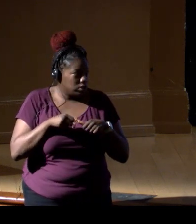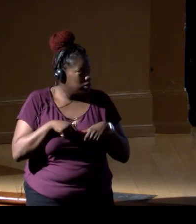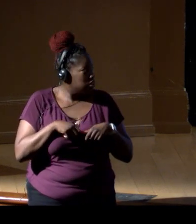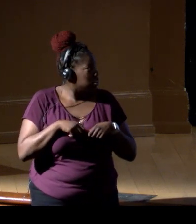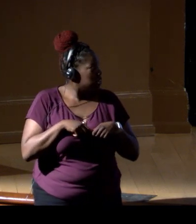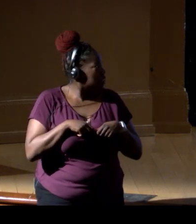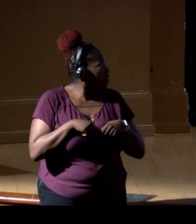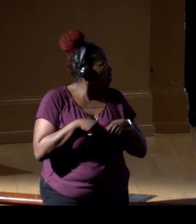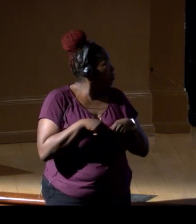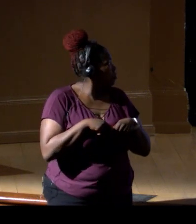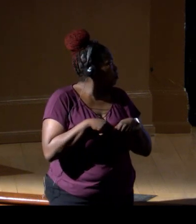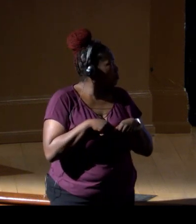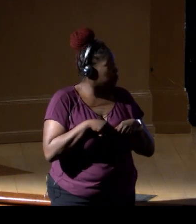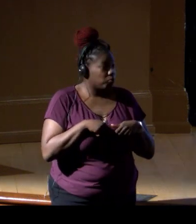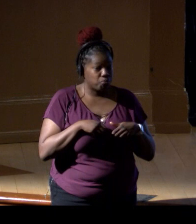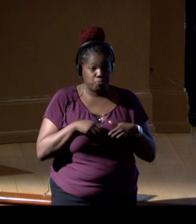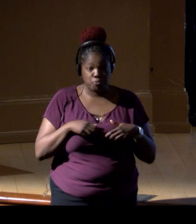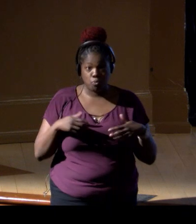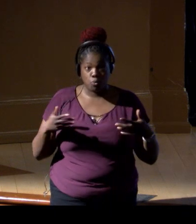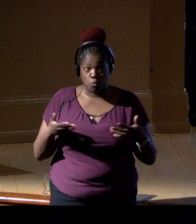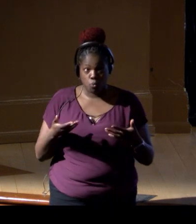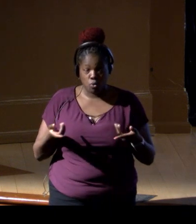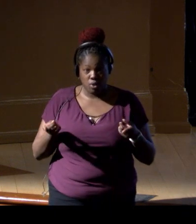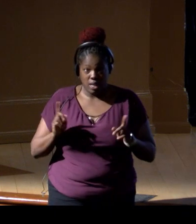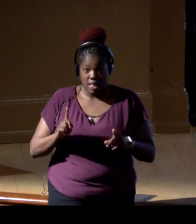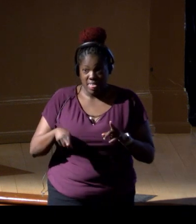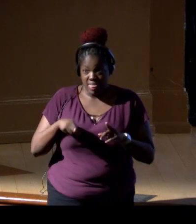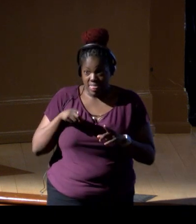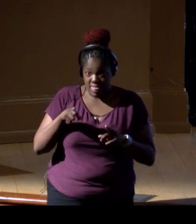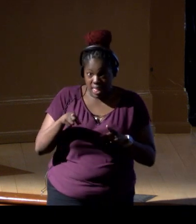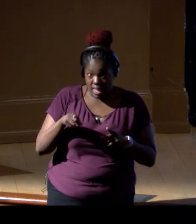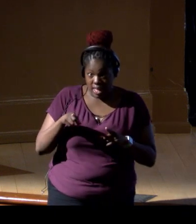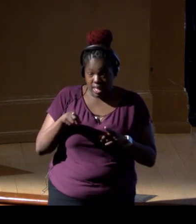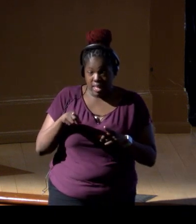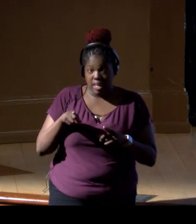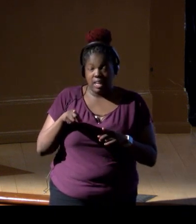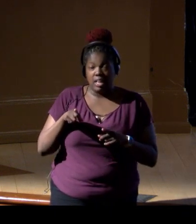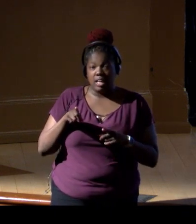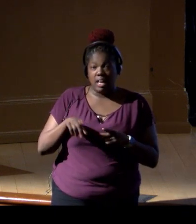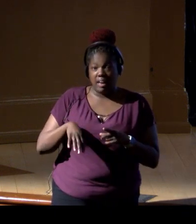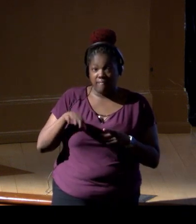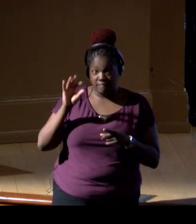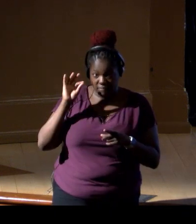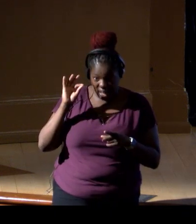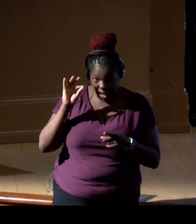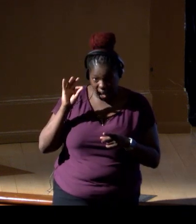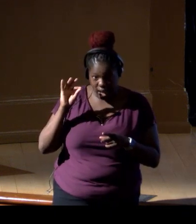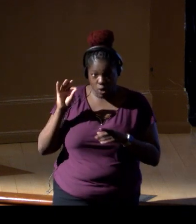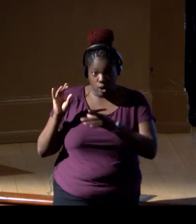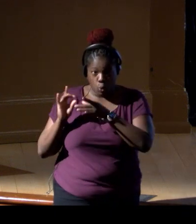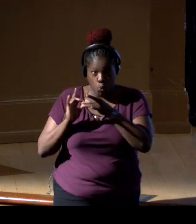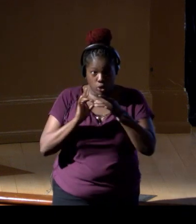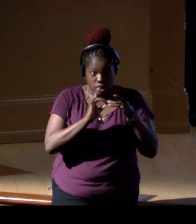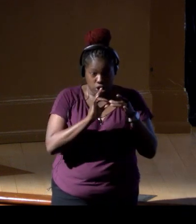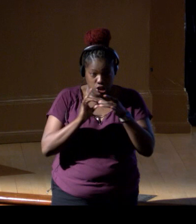and guess what? They found correlation between the breeding sites